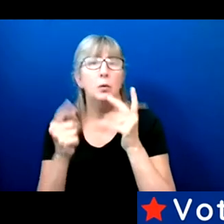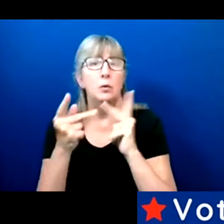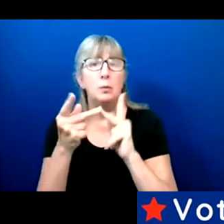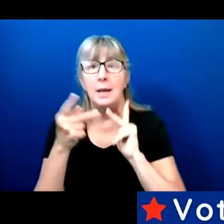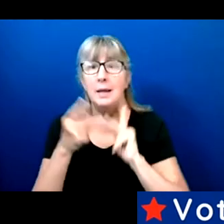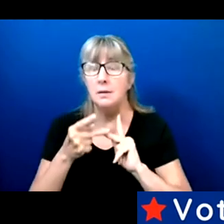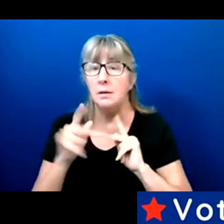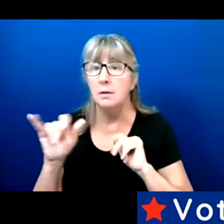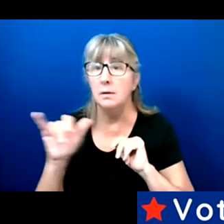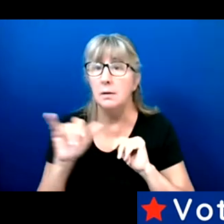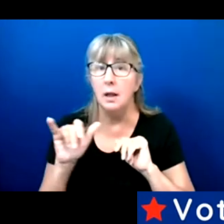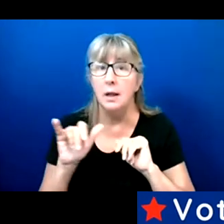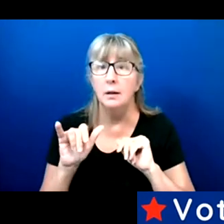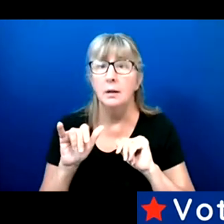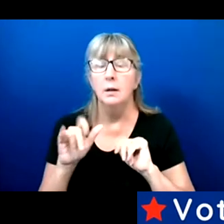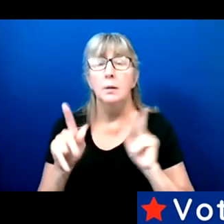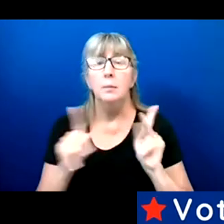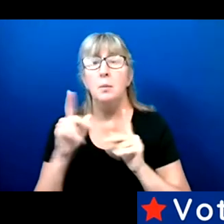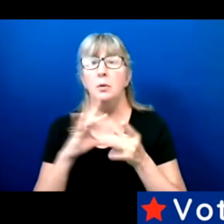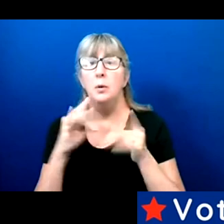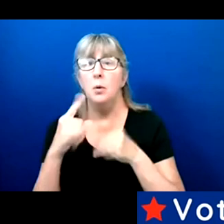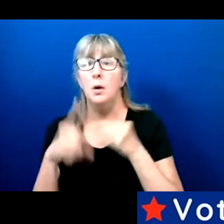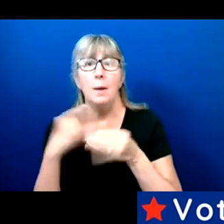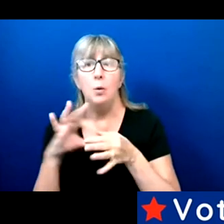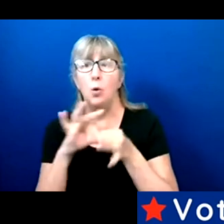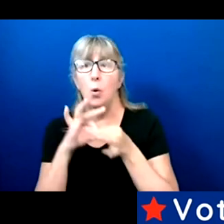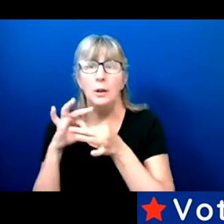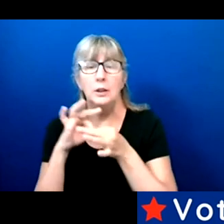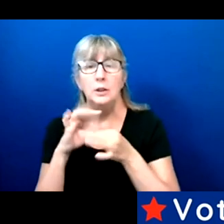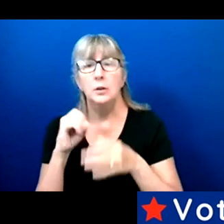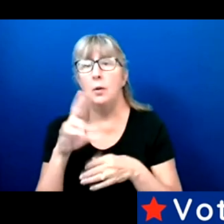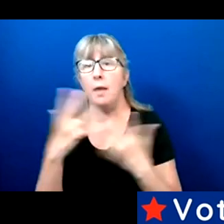what about coalition building and well in Georgia we do a great job.